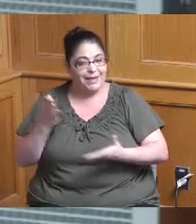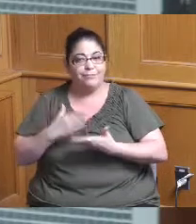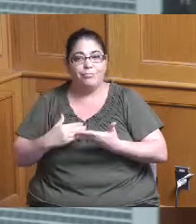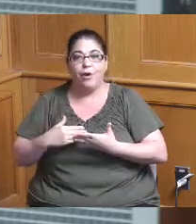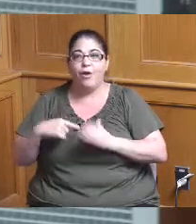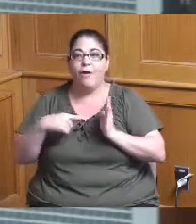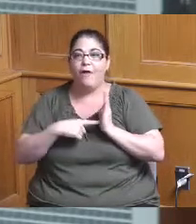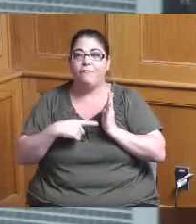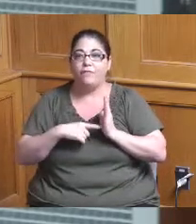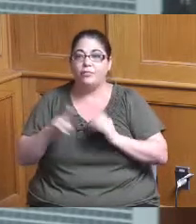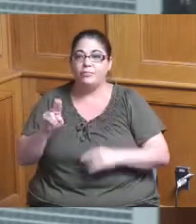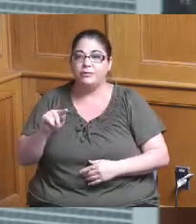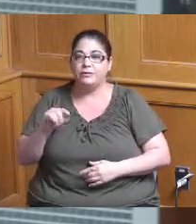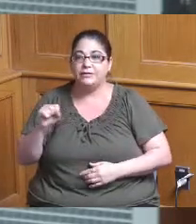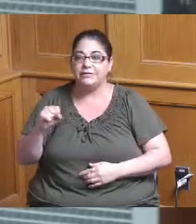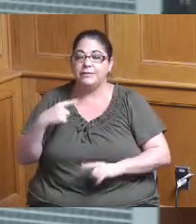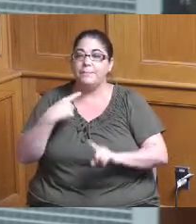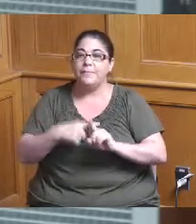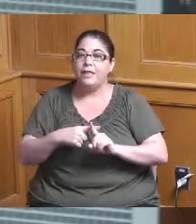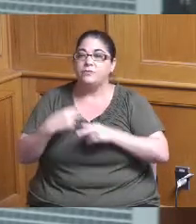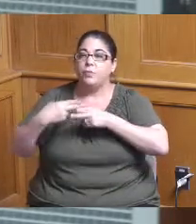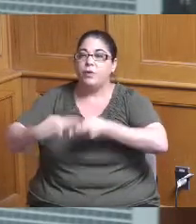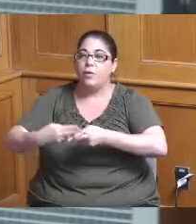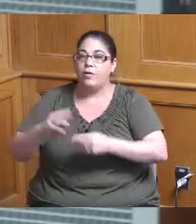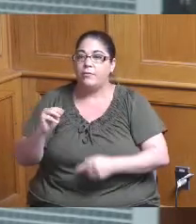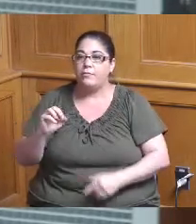units but there's also market rate units so we'll be sure to capture that as best we can